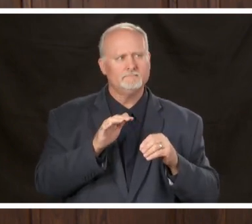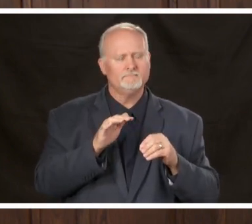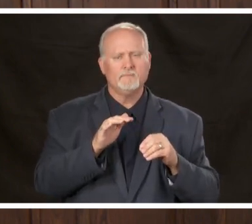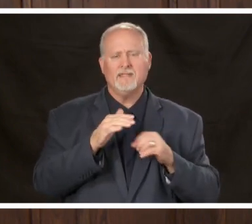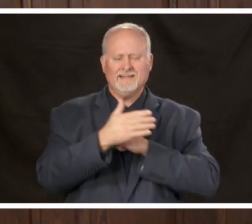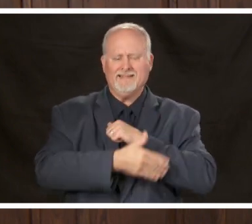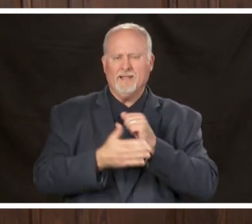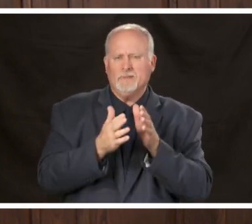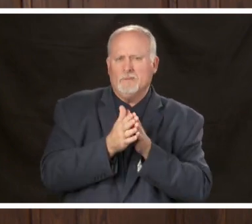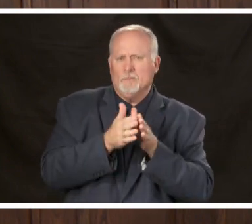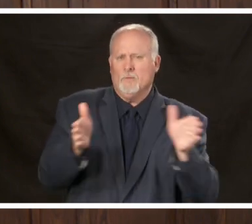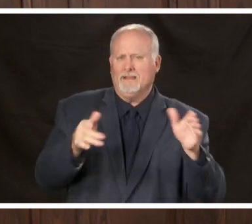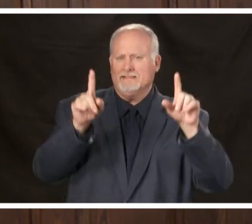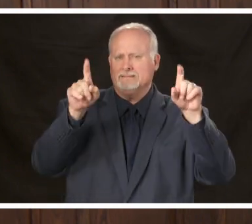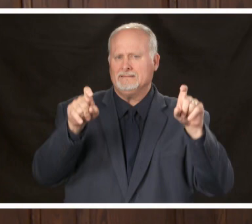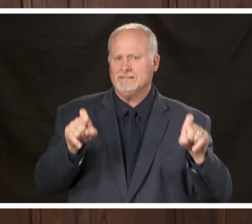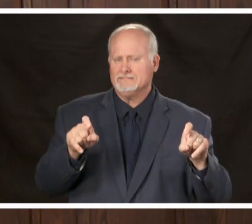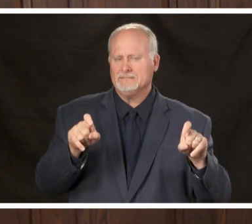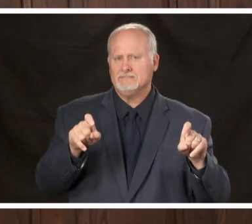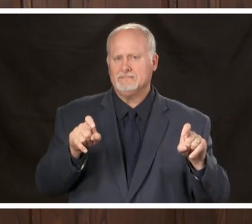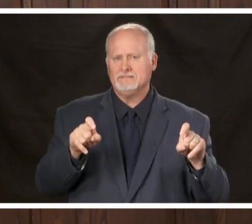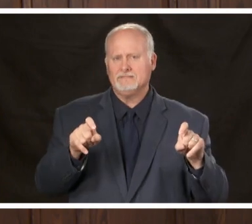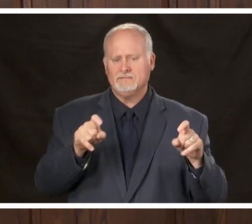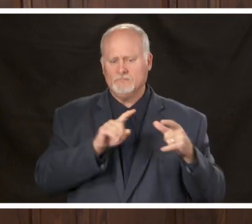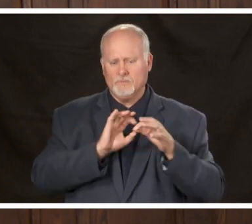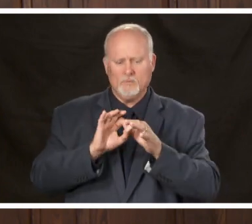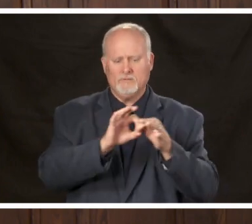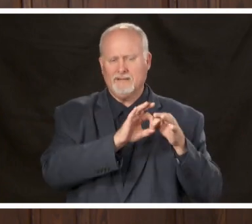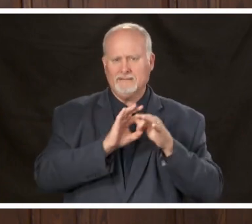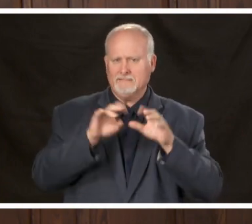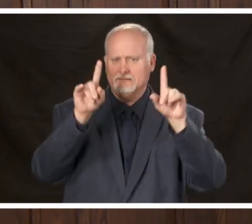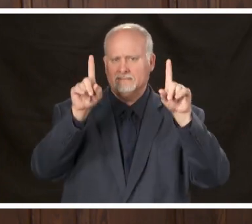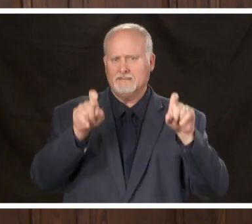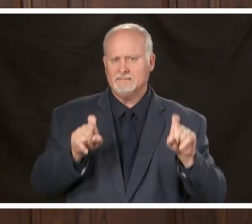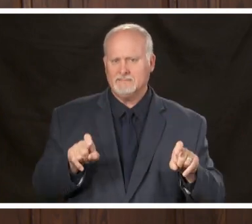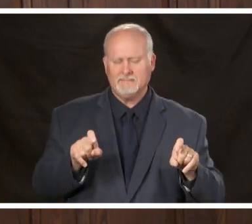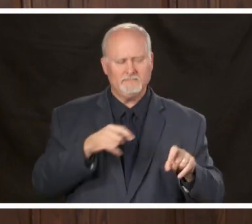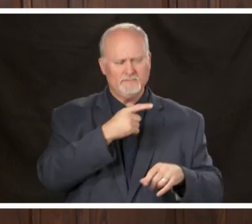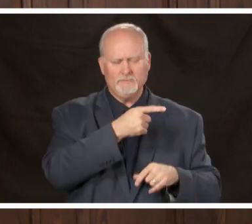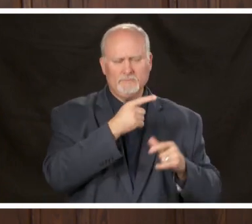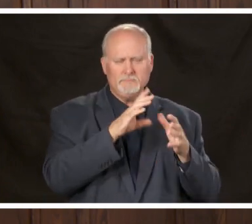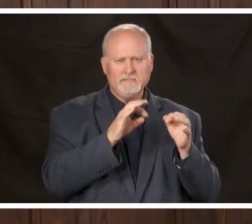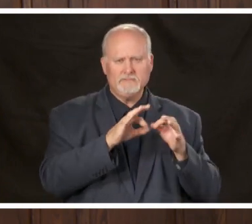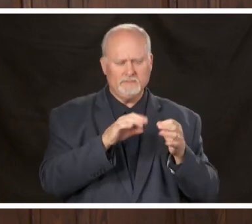collaborative to coordinate the testing and you mentioned three different areas